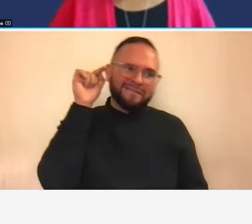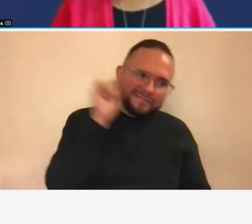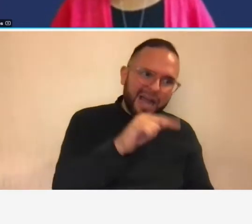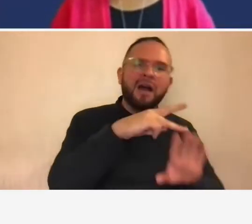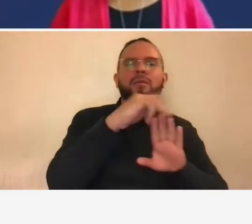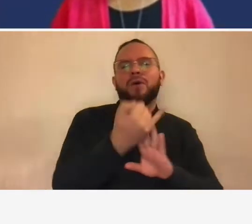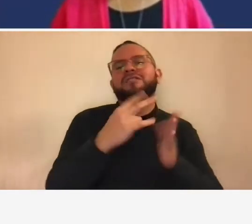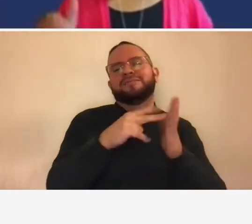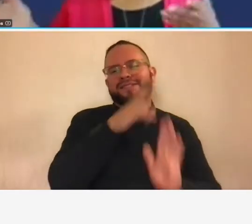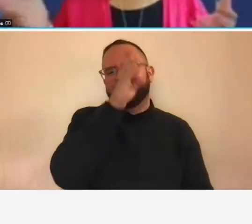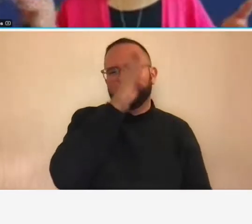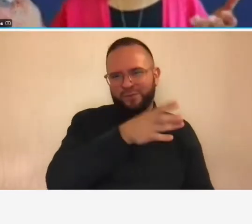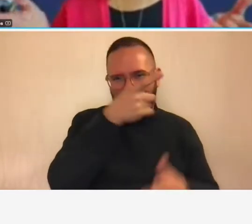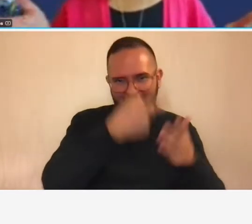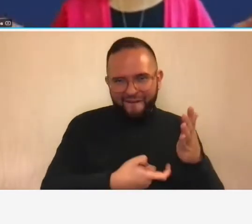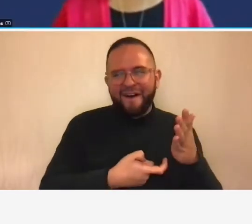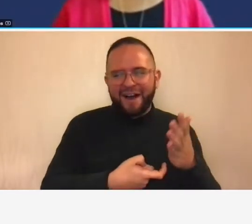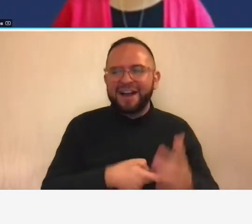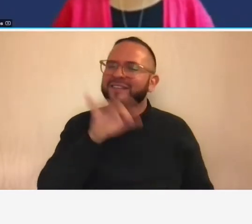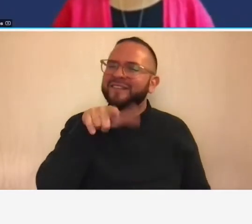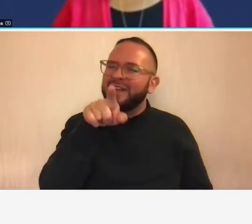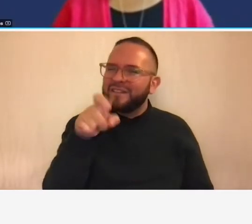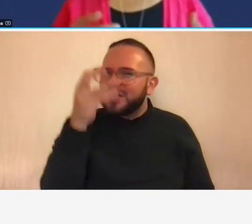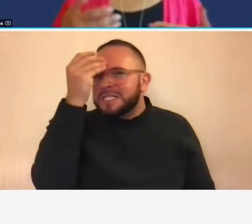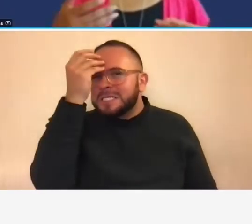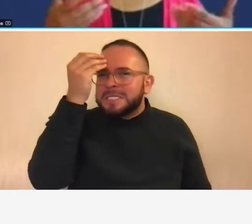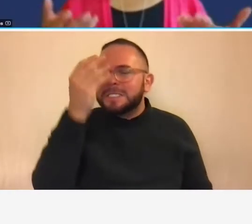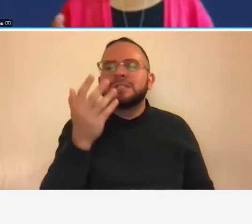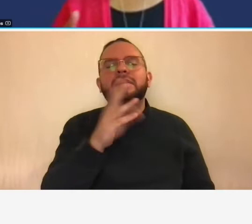so those are the things that you'll have to you know you can work with your accountant to kind of